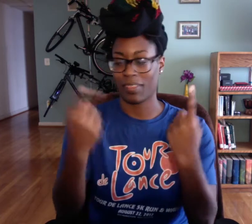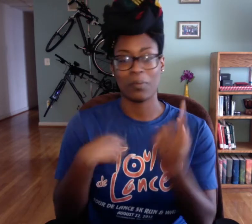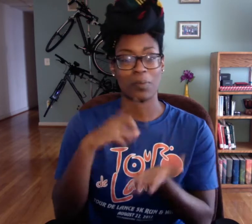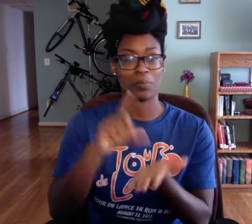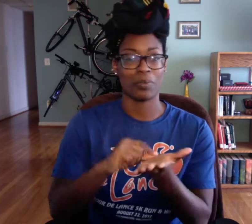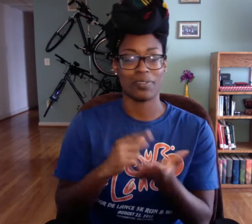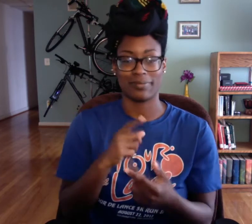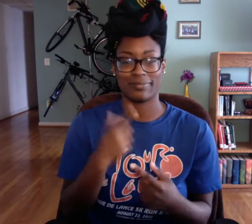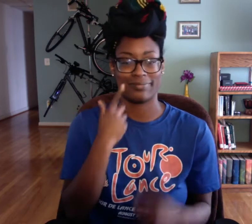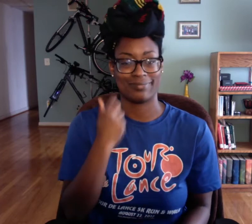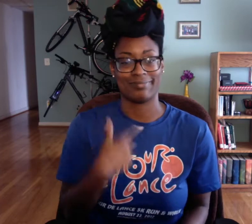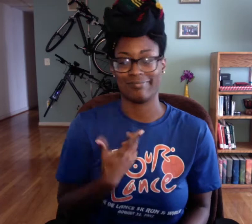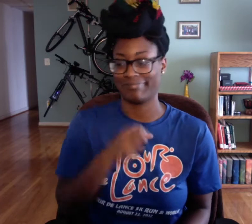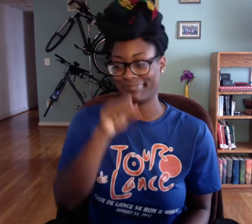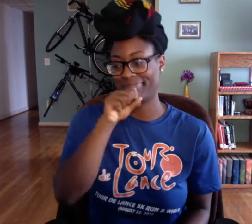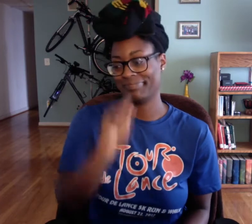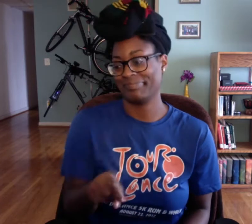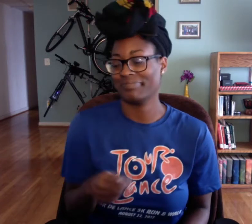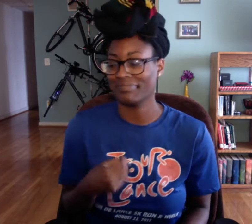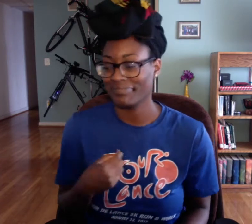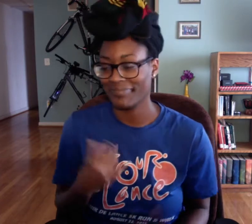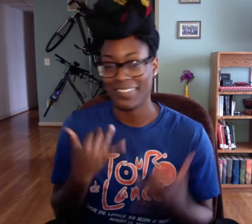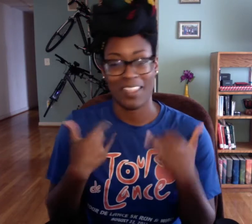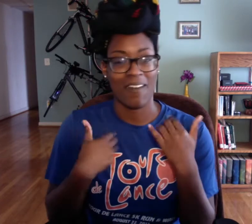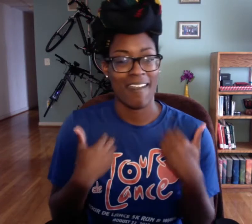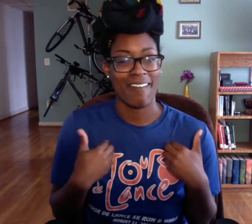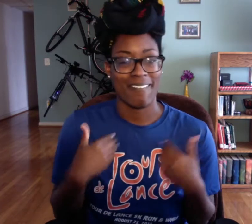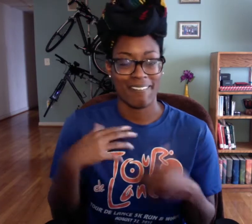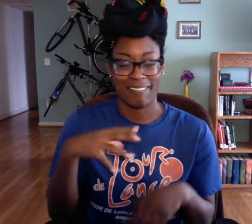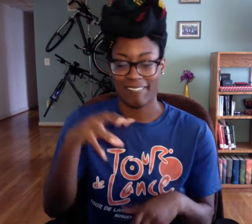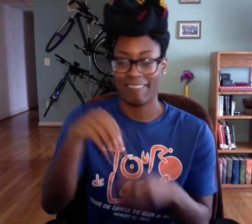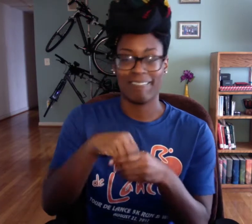something that we did but I printed this and I put it in my binder because I absolutely